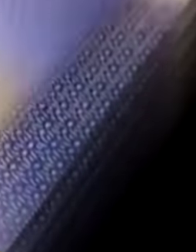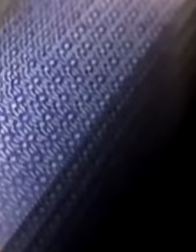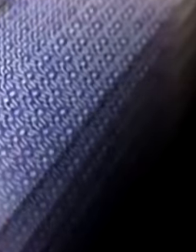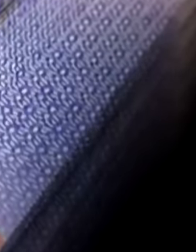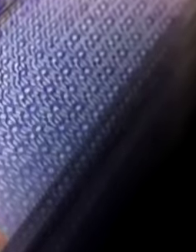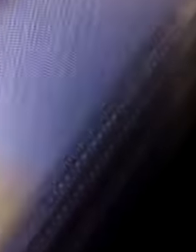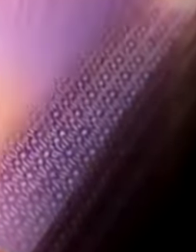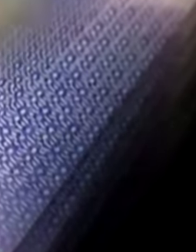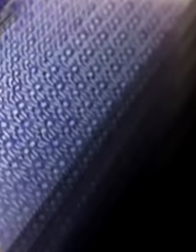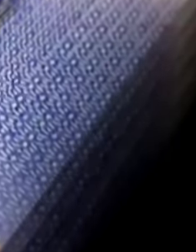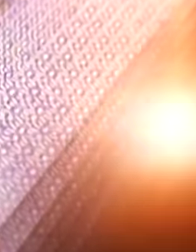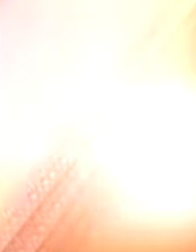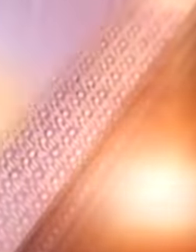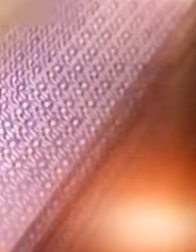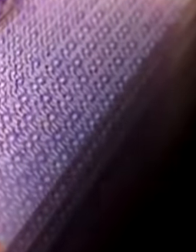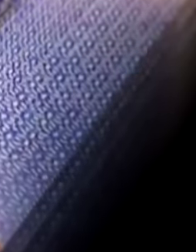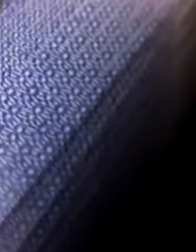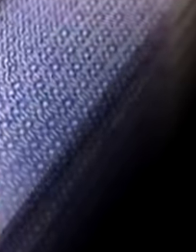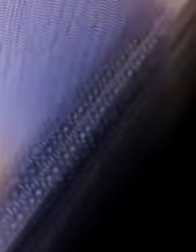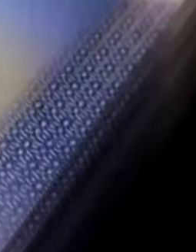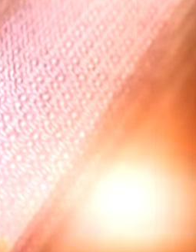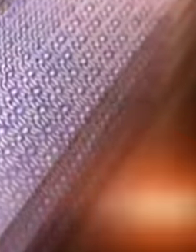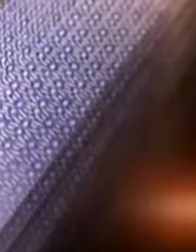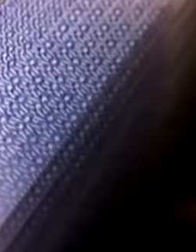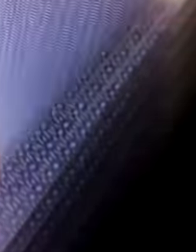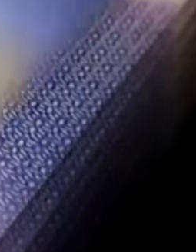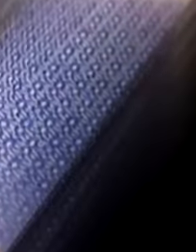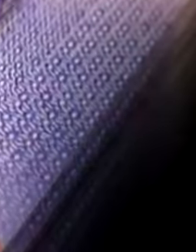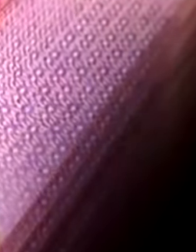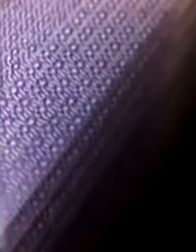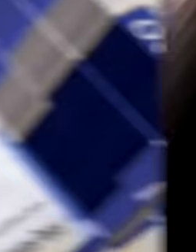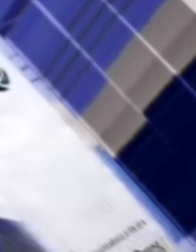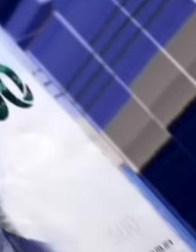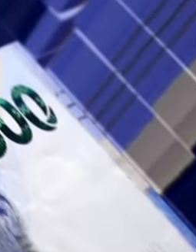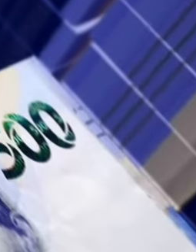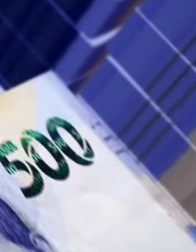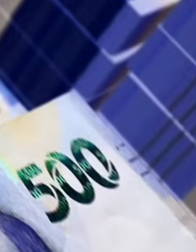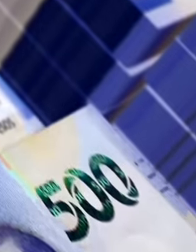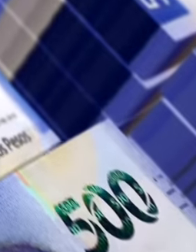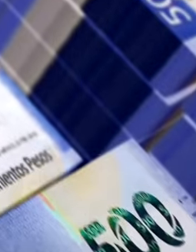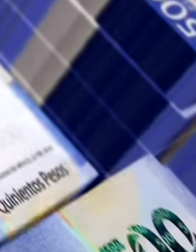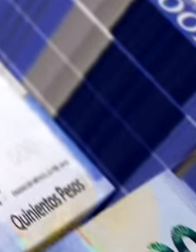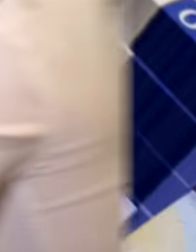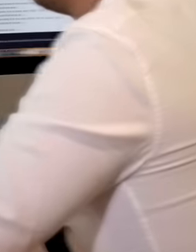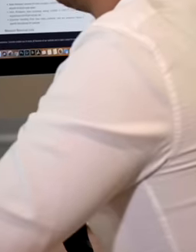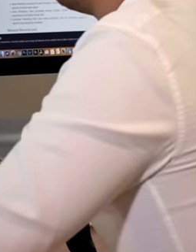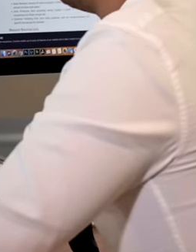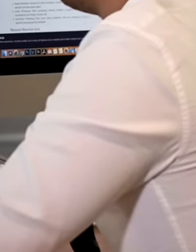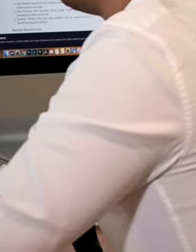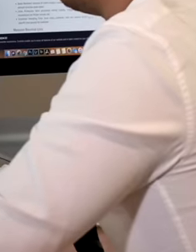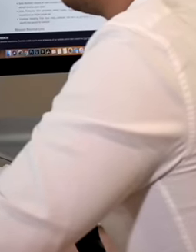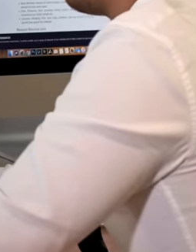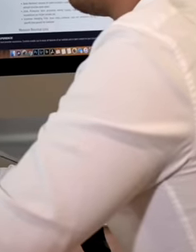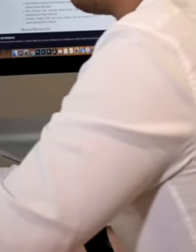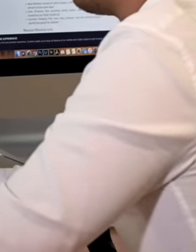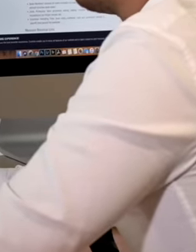for her and her entire family, a case that remains under investigation while the investigations progress